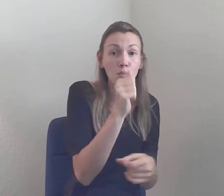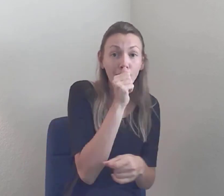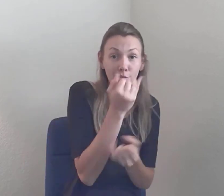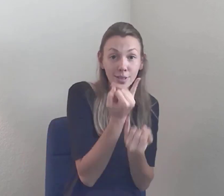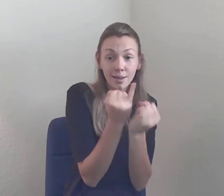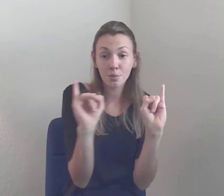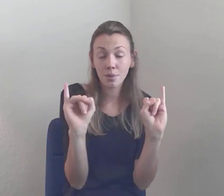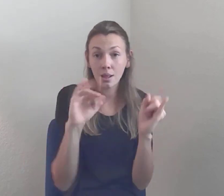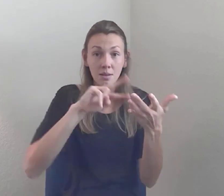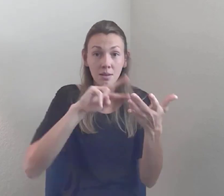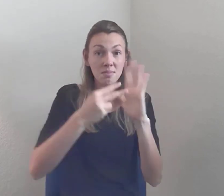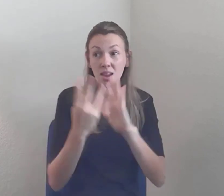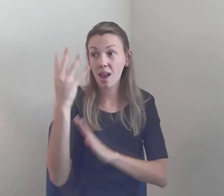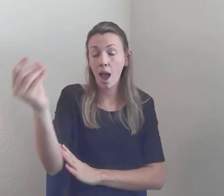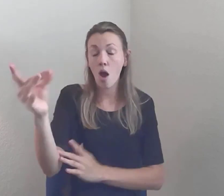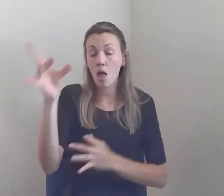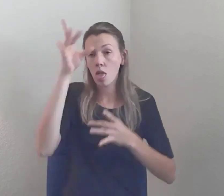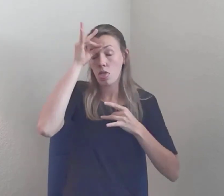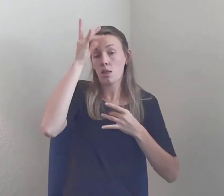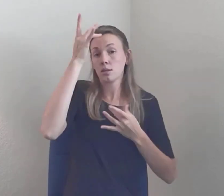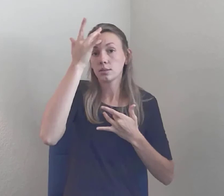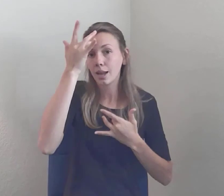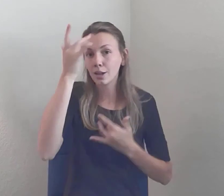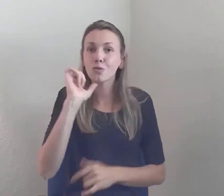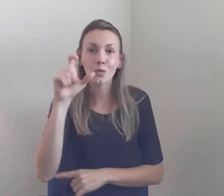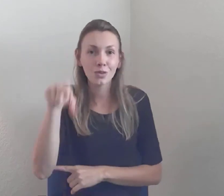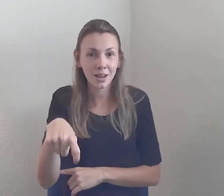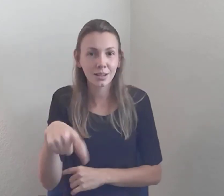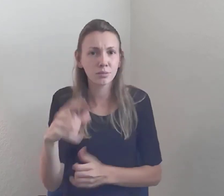Huge victory, congratulations on that...